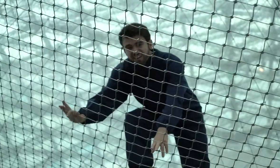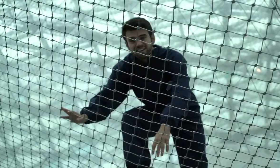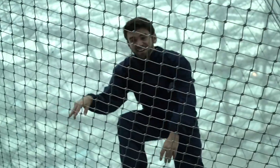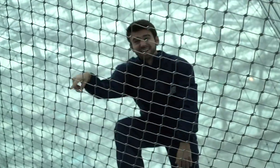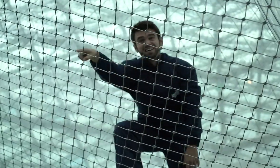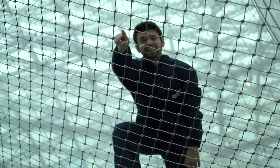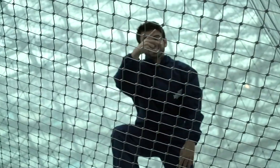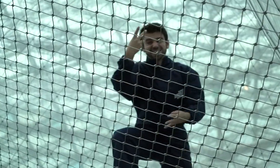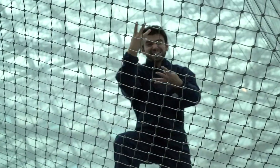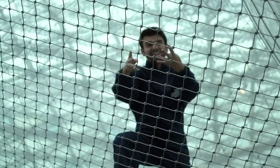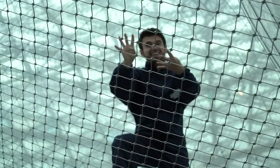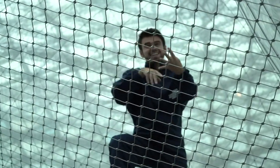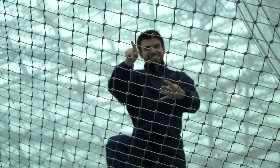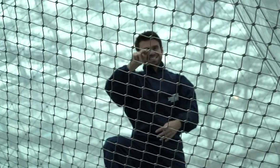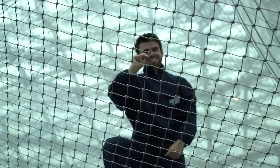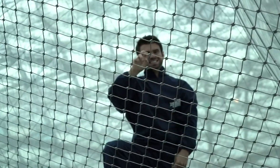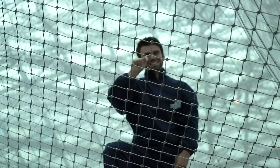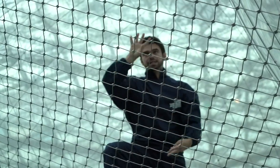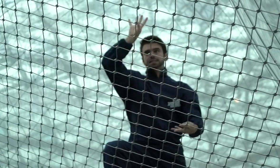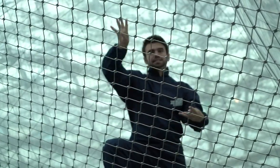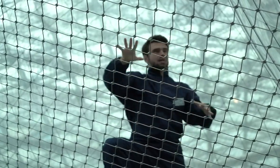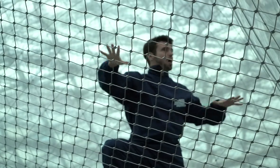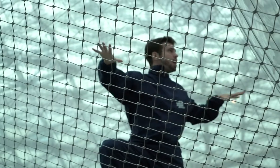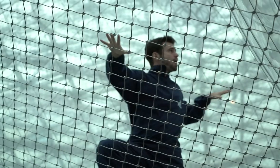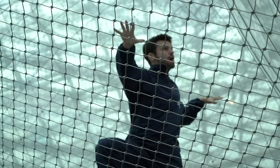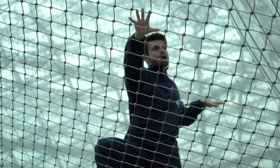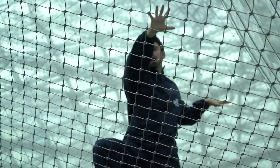You see this net? It's everywhere, literally, a cage.